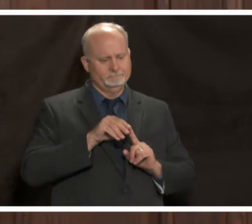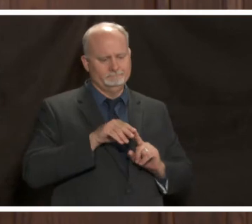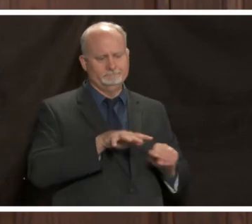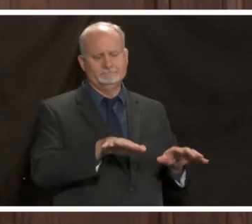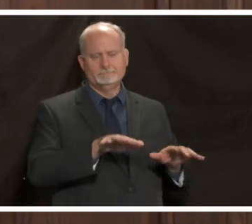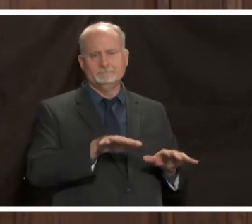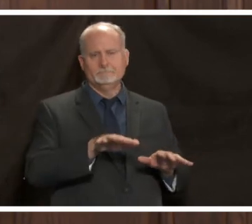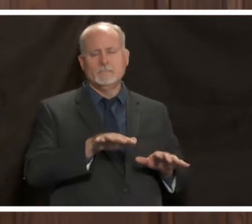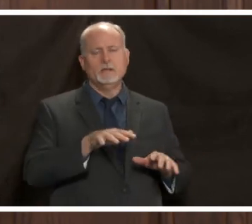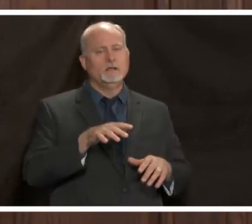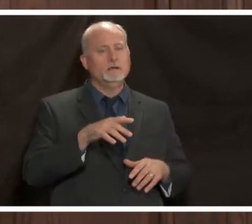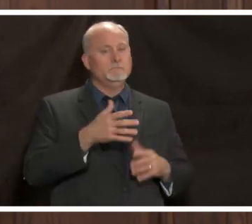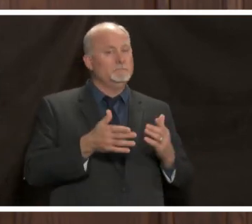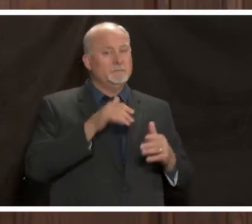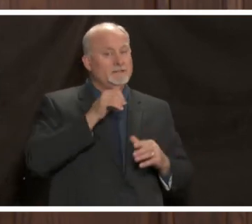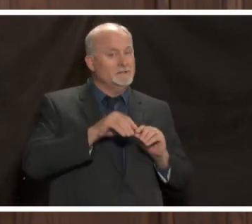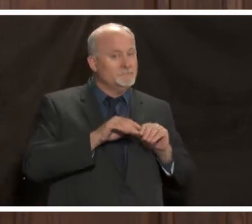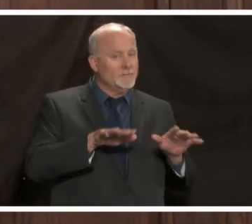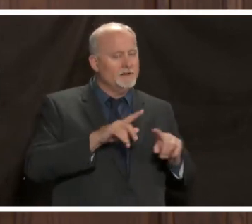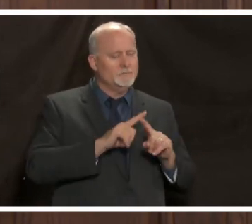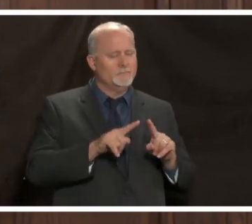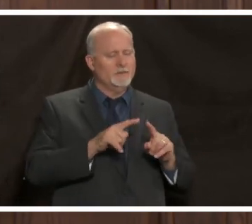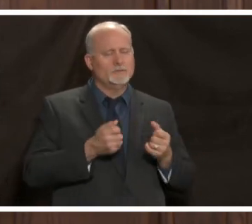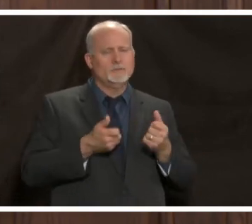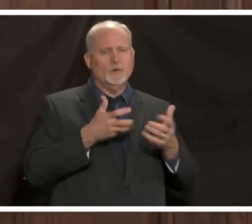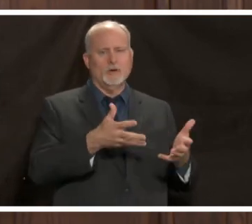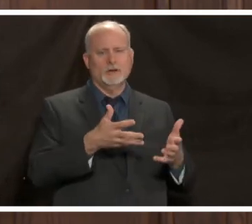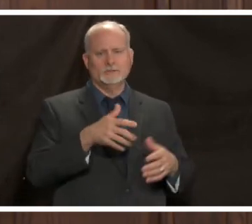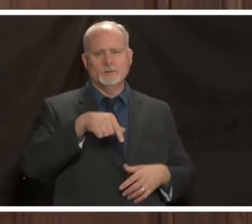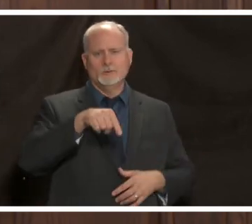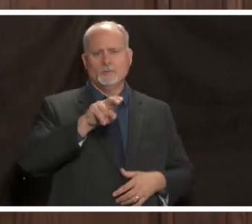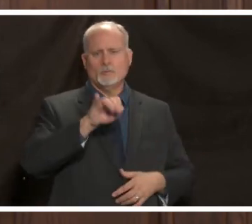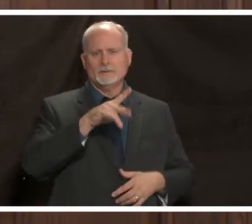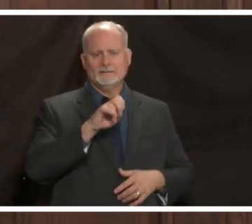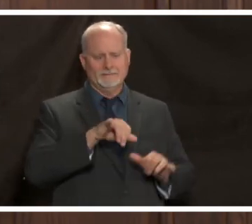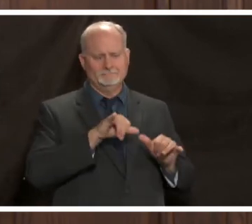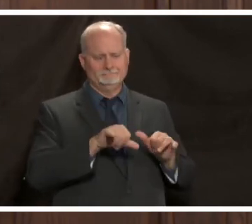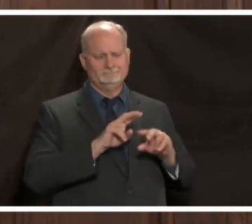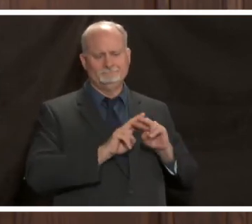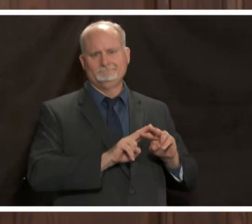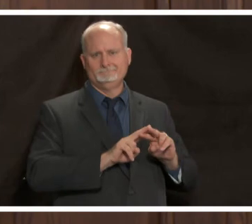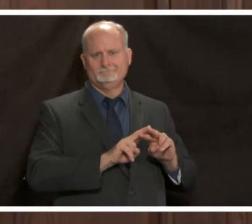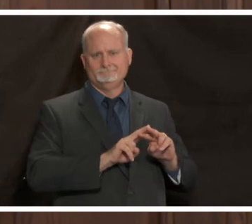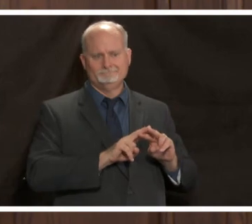quarantined and that's very frustrating if you're a family who's trying to do all the right things